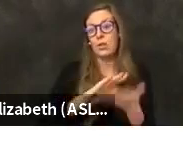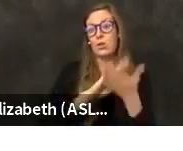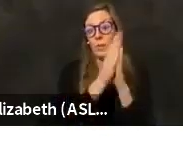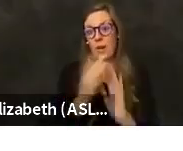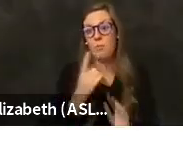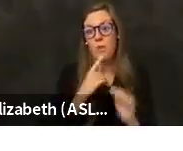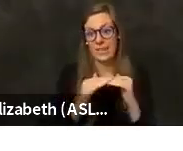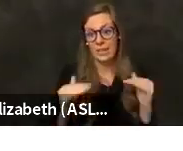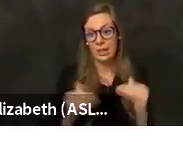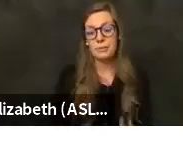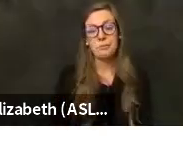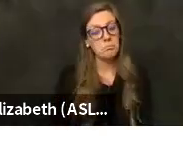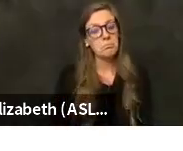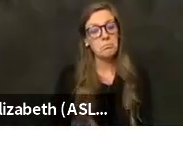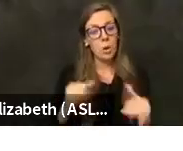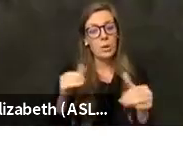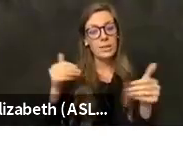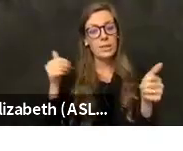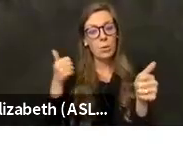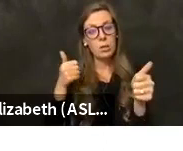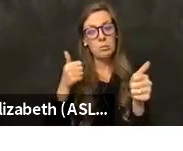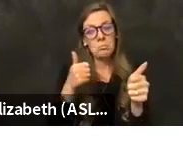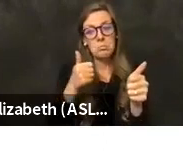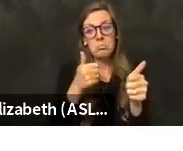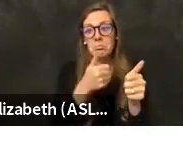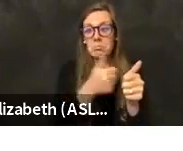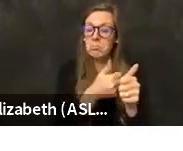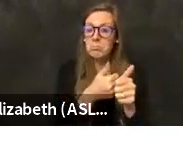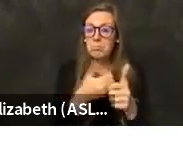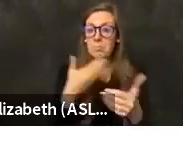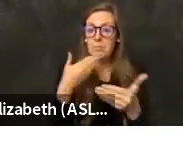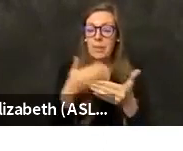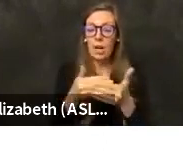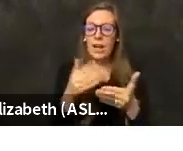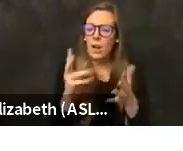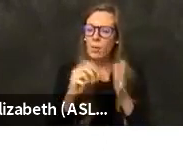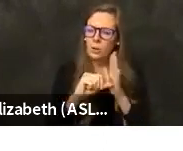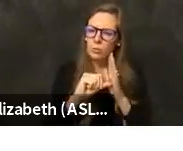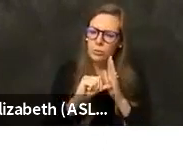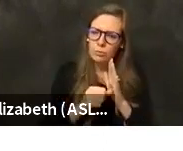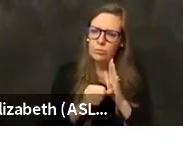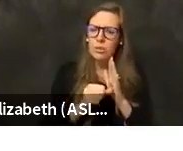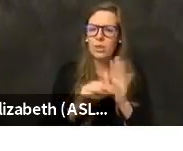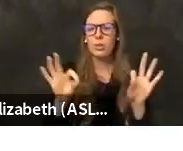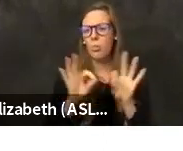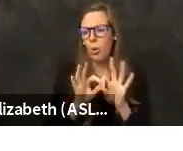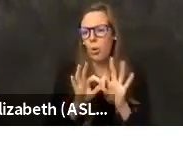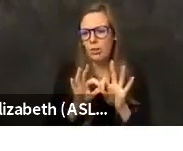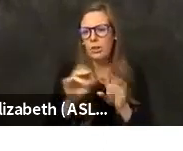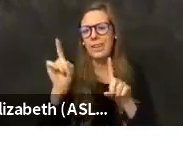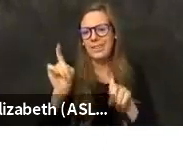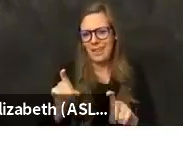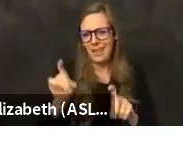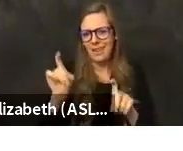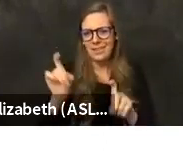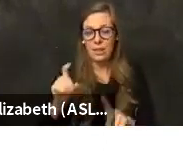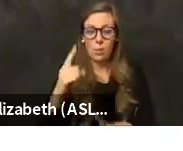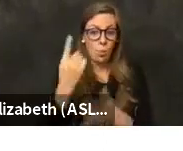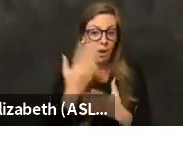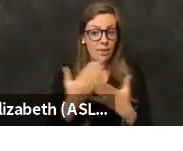But we are moving in the right direction. And I want to stress the importance of testing. The one thing that has happened over the